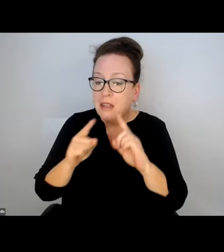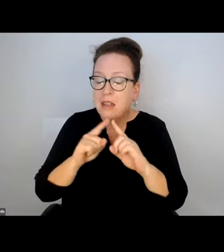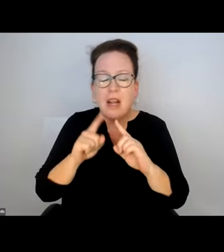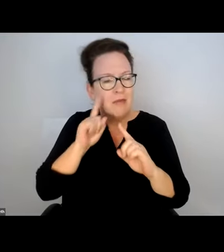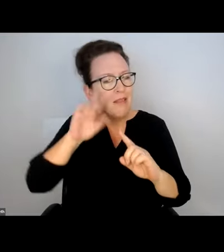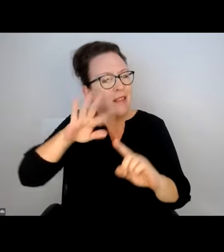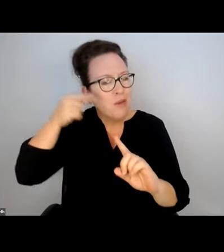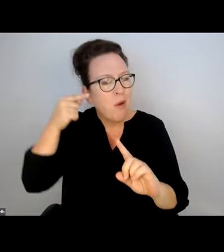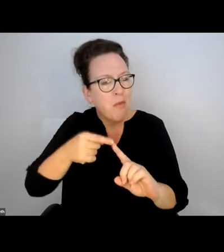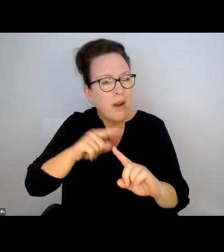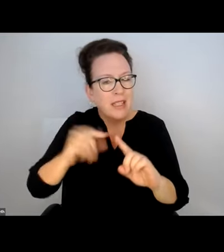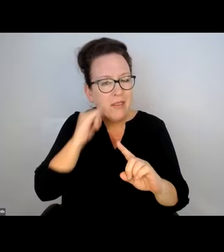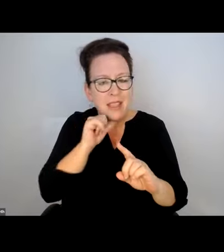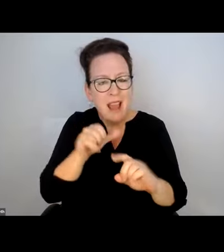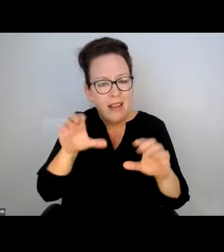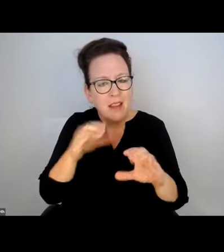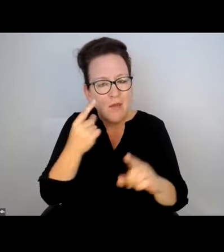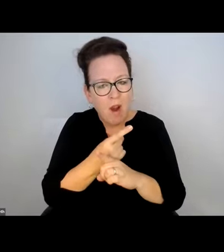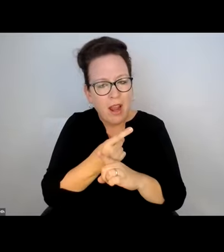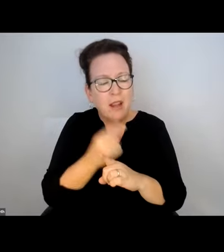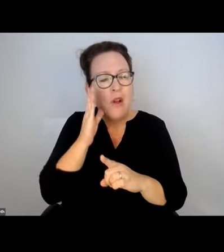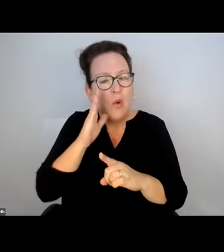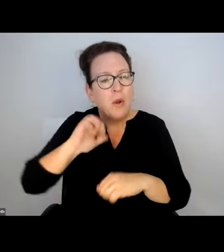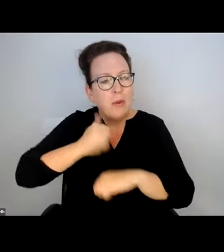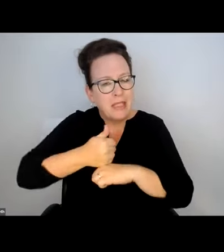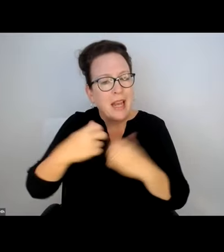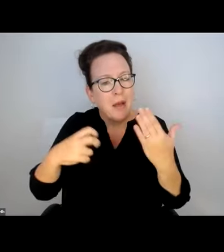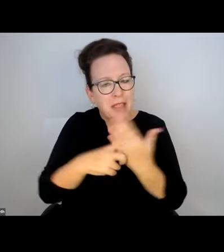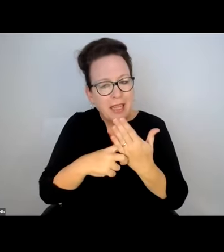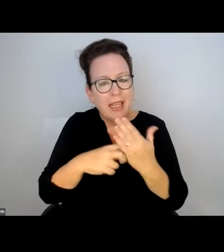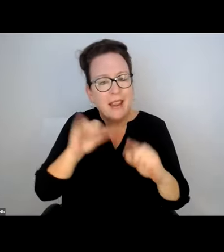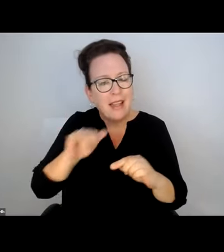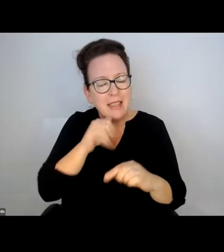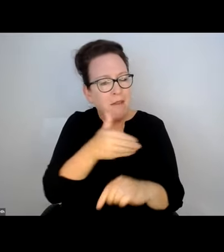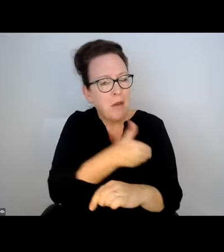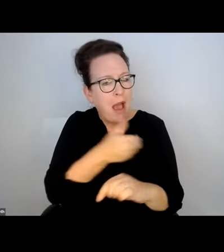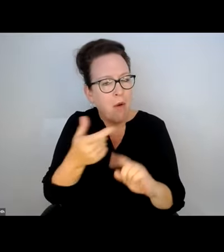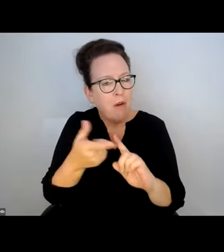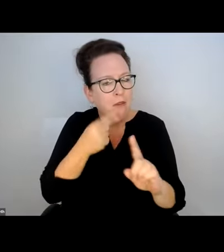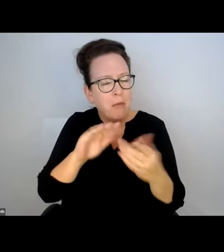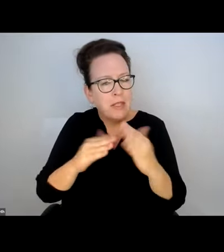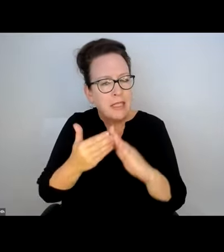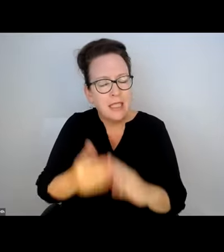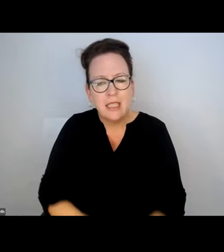DOESN'T HAVE THE ABILITY -- TELL ME IF THAT IS WRONG -- TO DO ENFORCEMENT WITH FINES OR CITATIONS. I THINK THAT'S IN THE POWERS